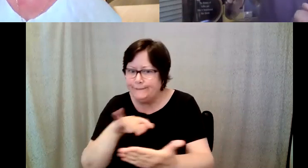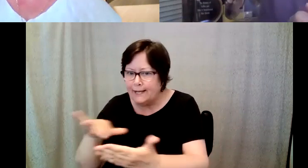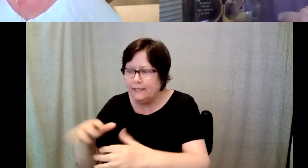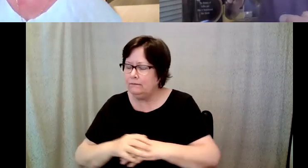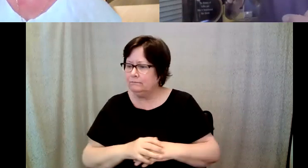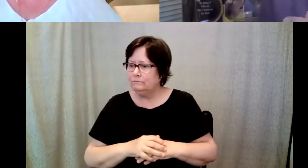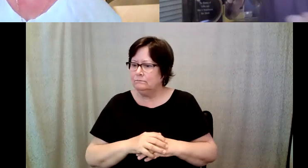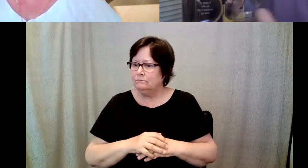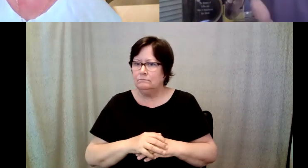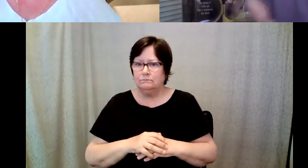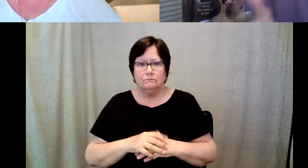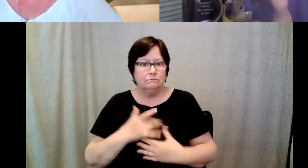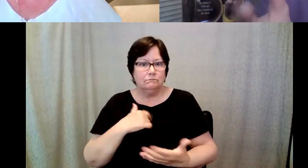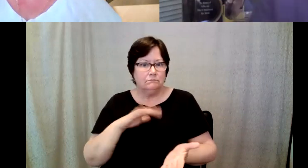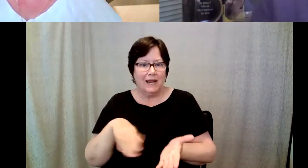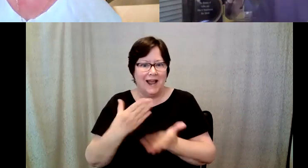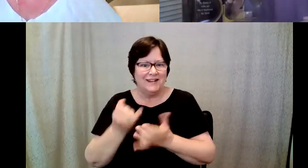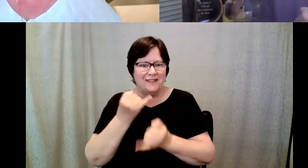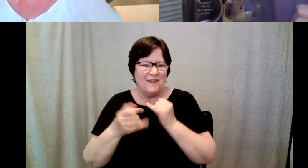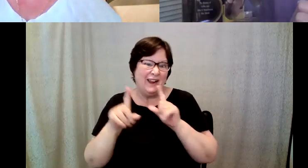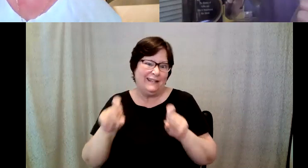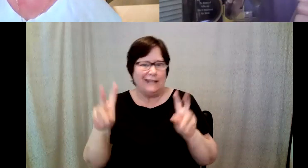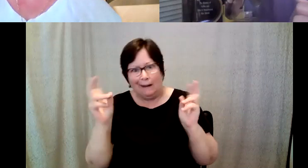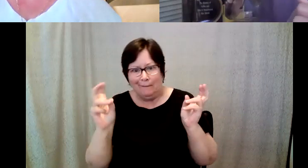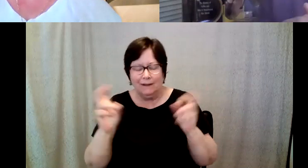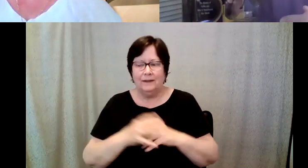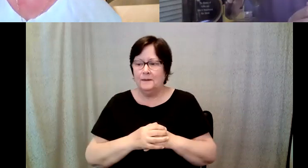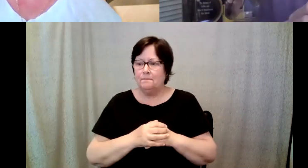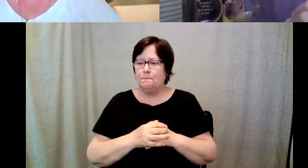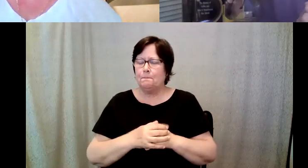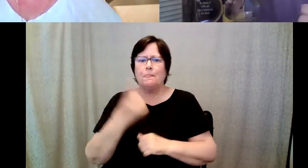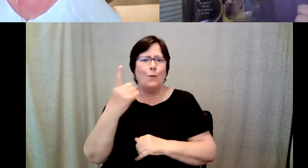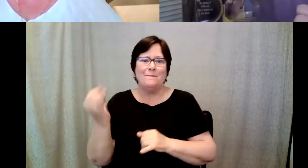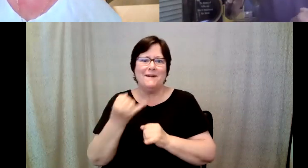D. Major Cohen: I got to the final exam, if you will, and in one of the final exams, you